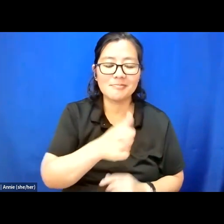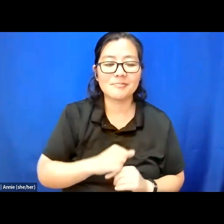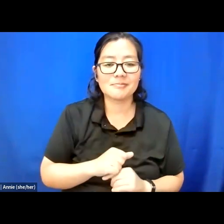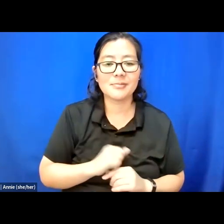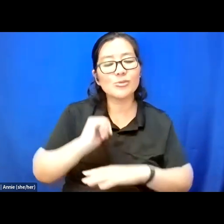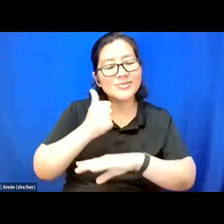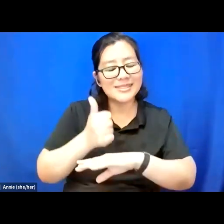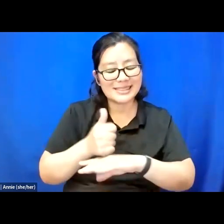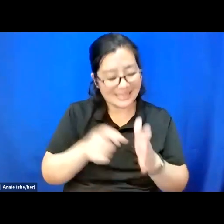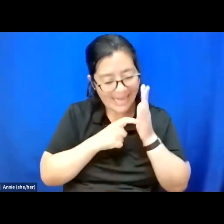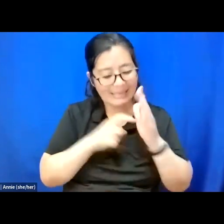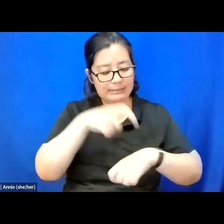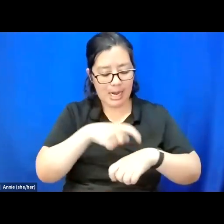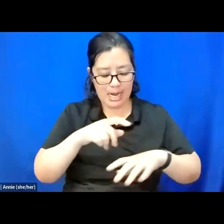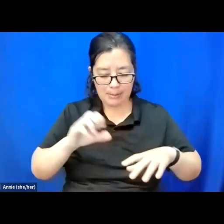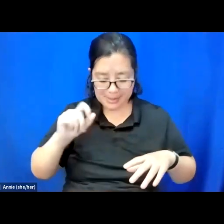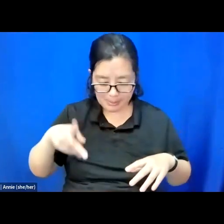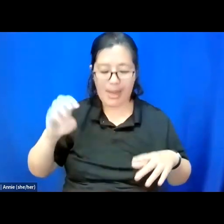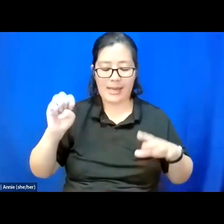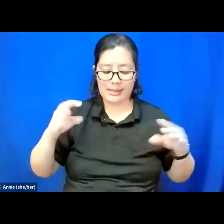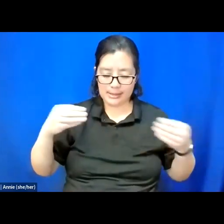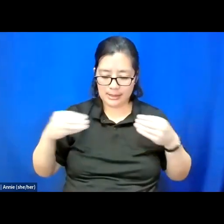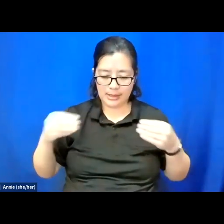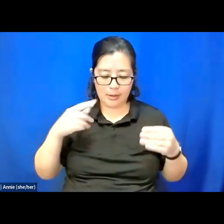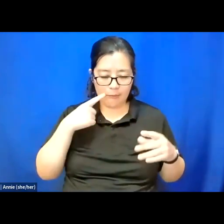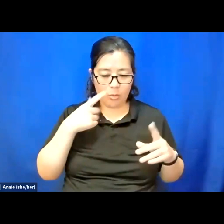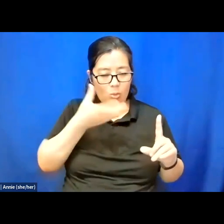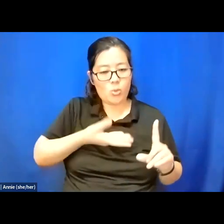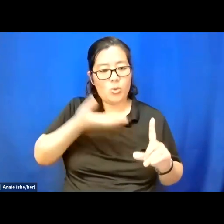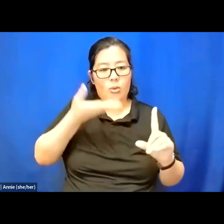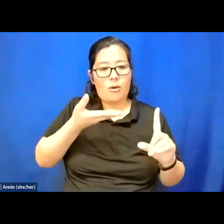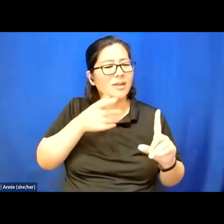for yourself, that you not forget who you are in the midst of all this.